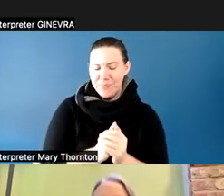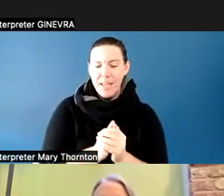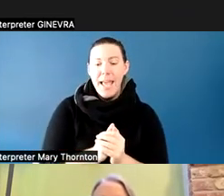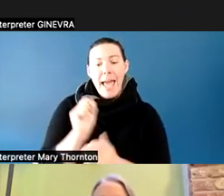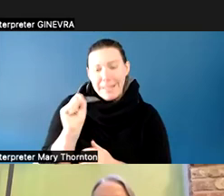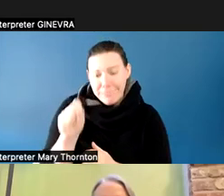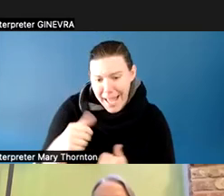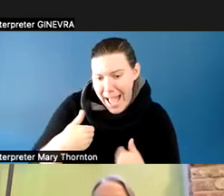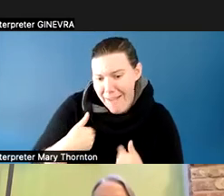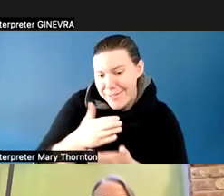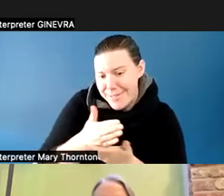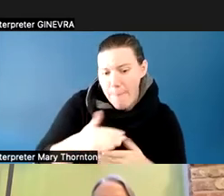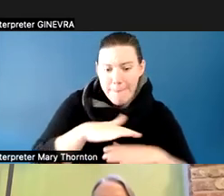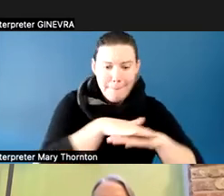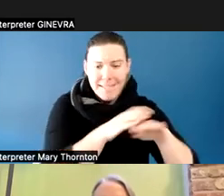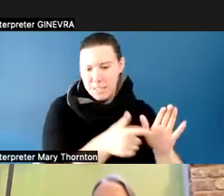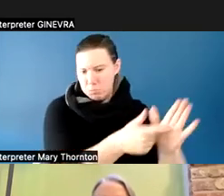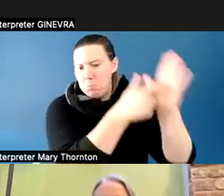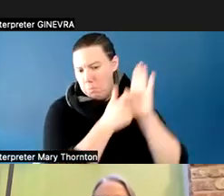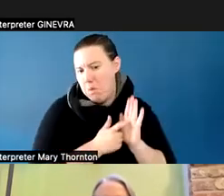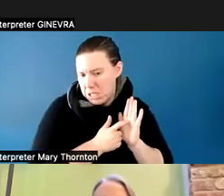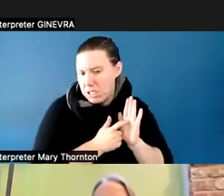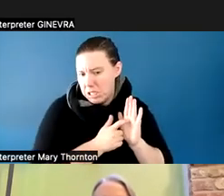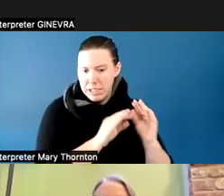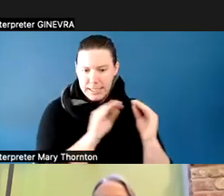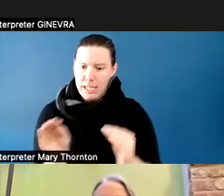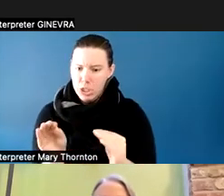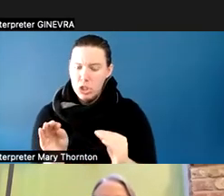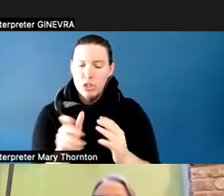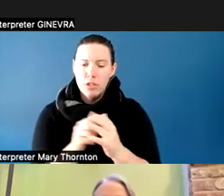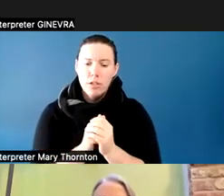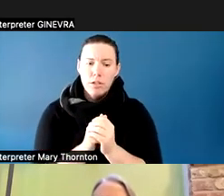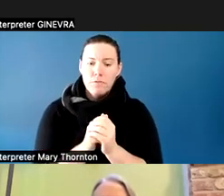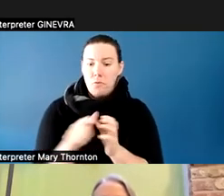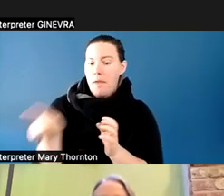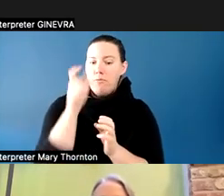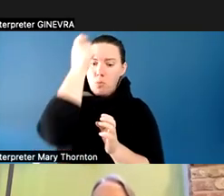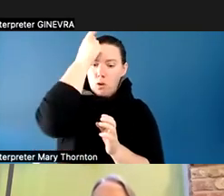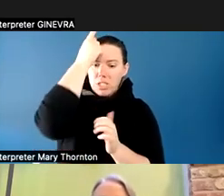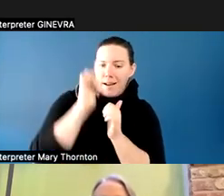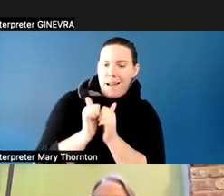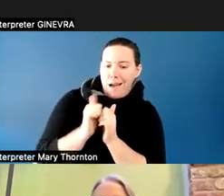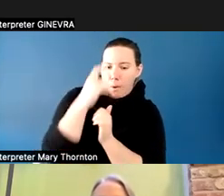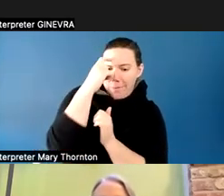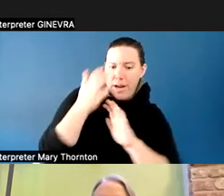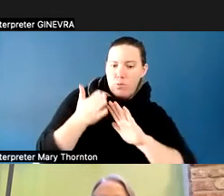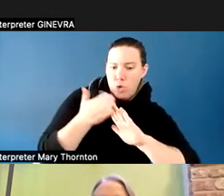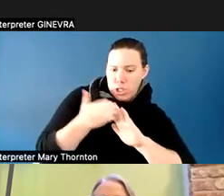that I think are necessary to teach people about how the brain works. And I think it was Marissa on Wednesday